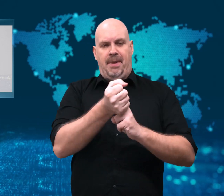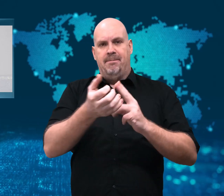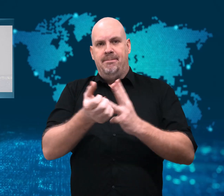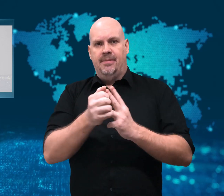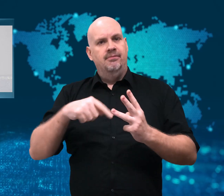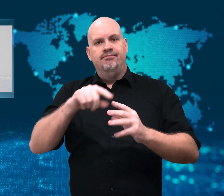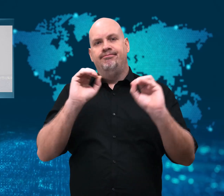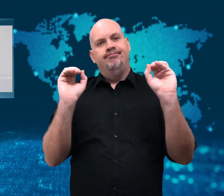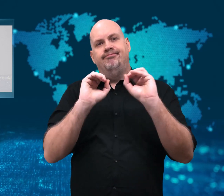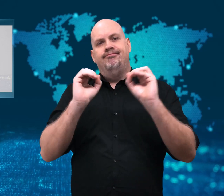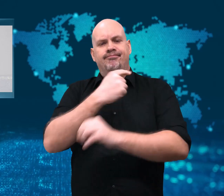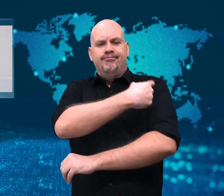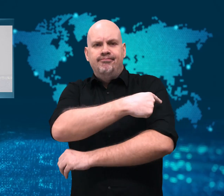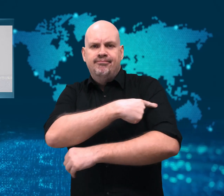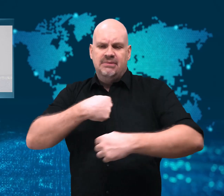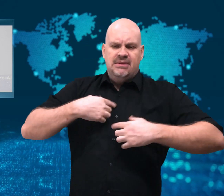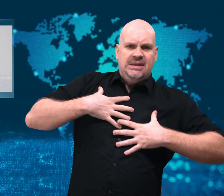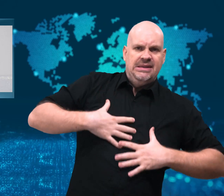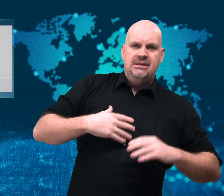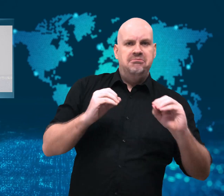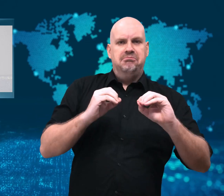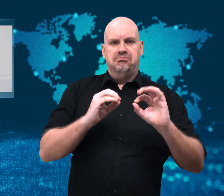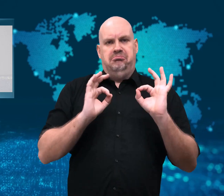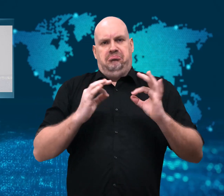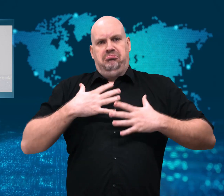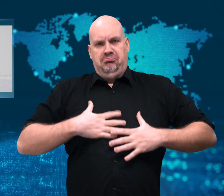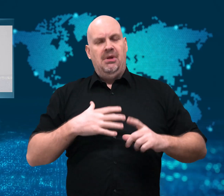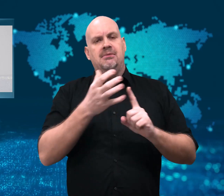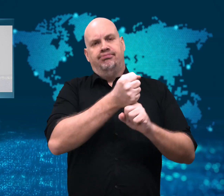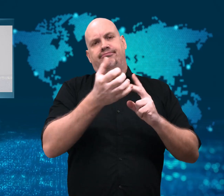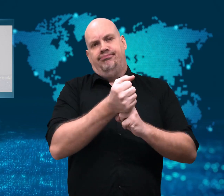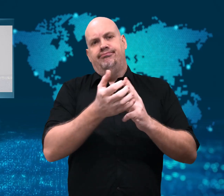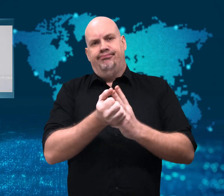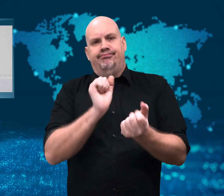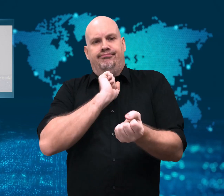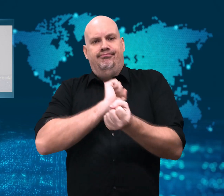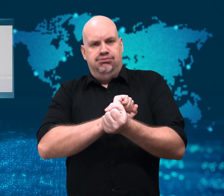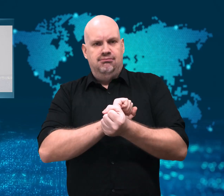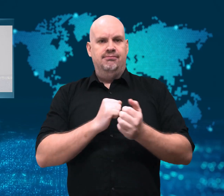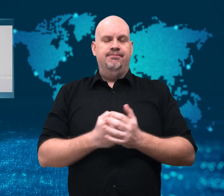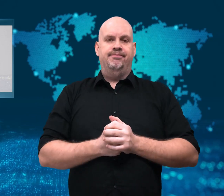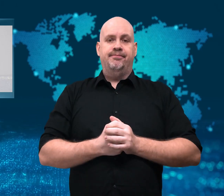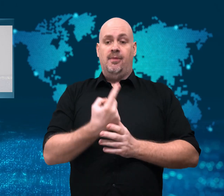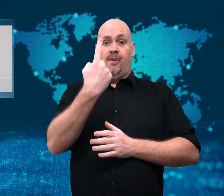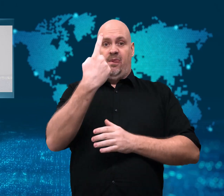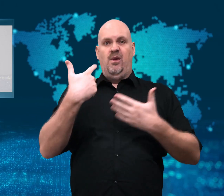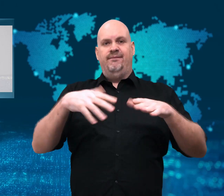Another person fell overboard and is presumed dead.